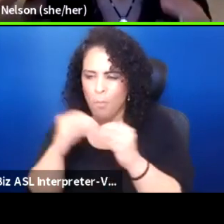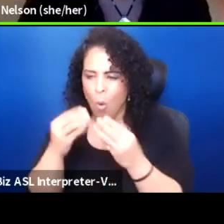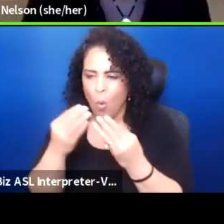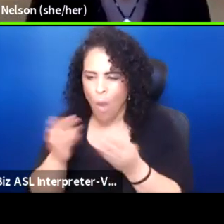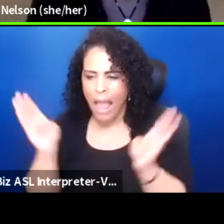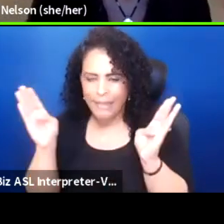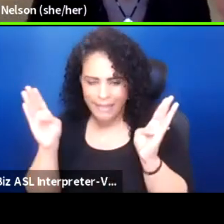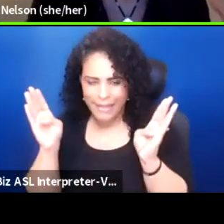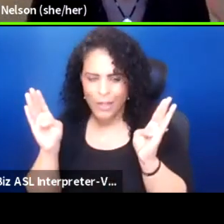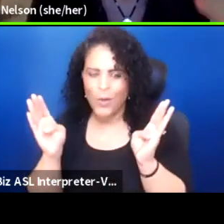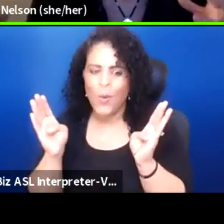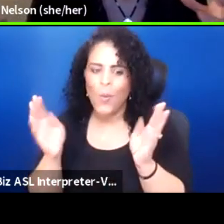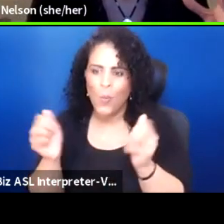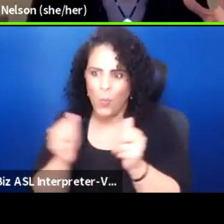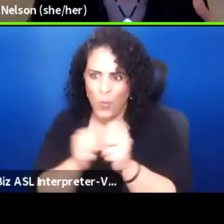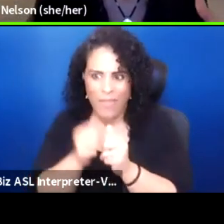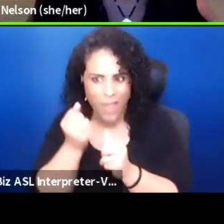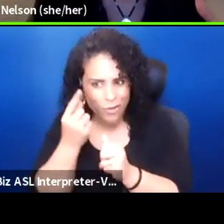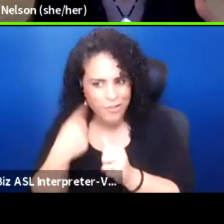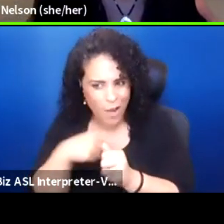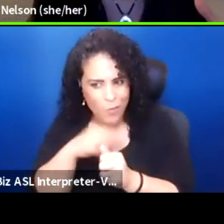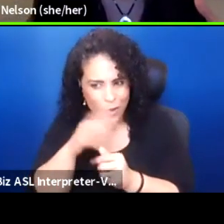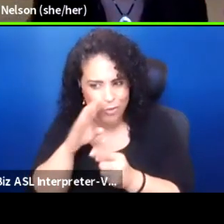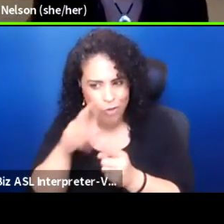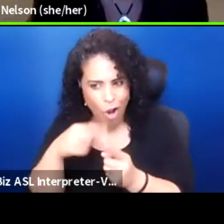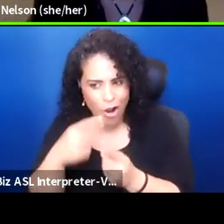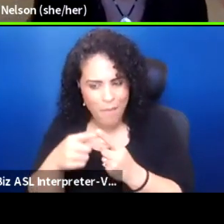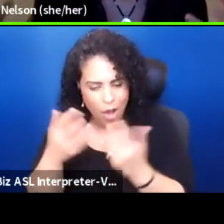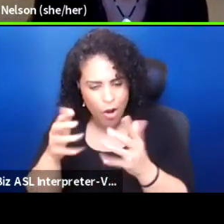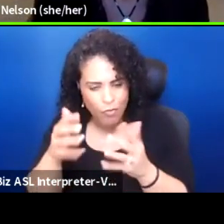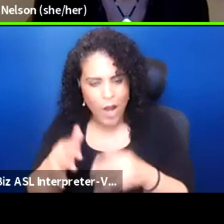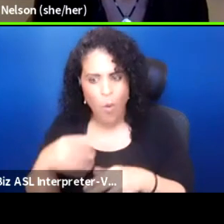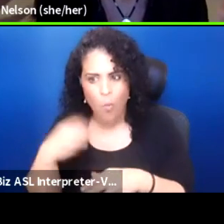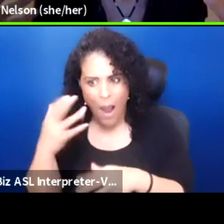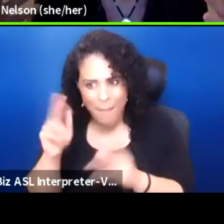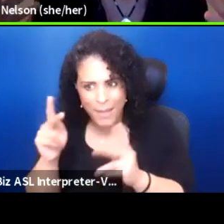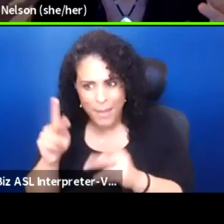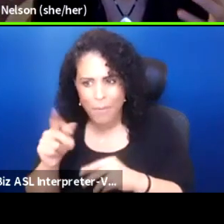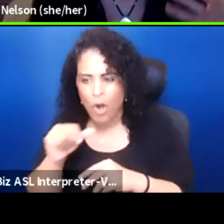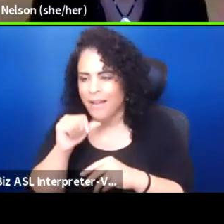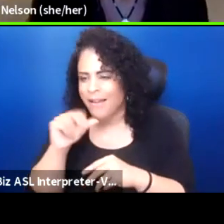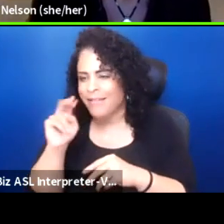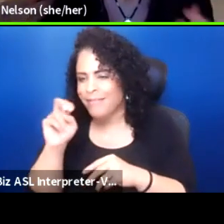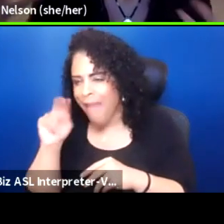with this understanding that we've talked about as of white people and non-native people listening